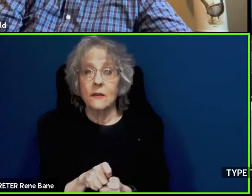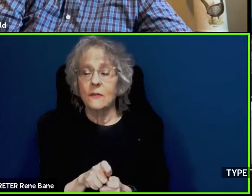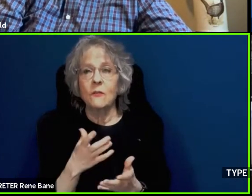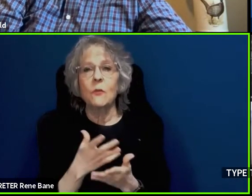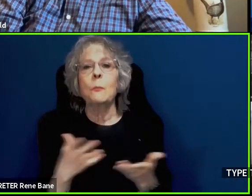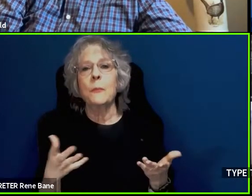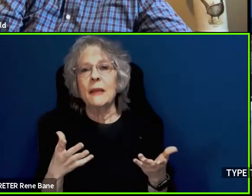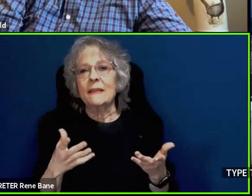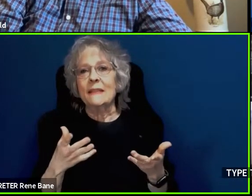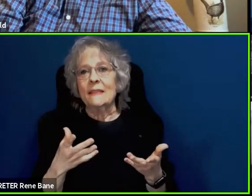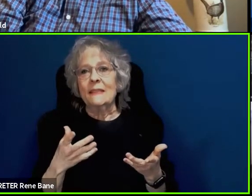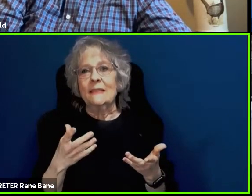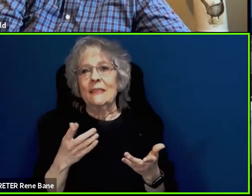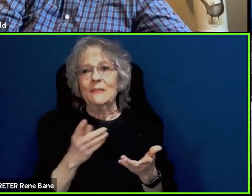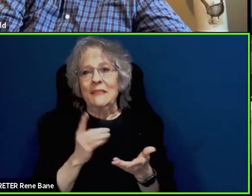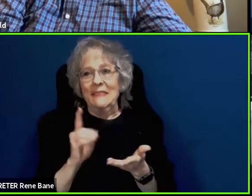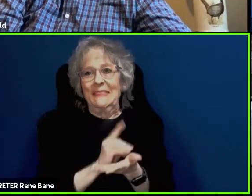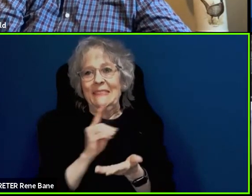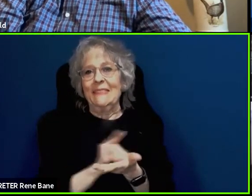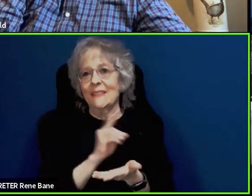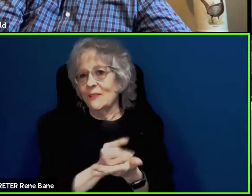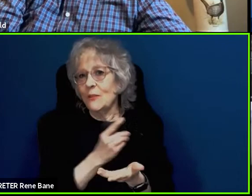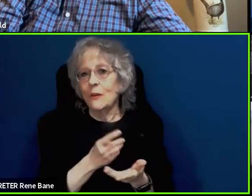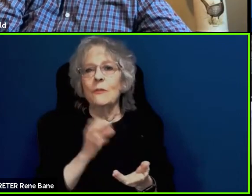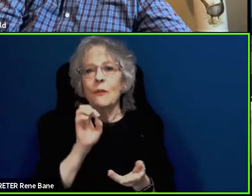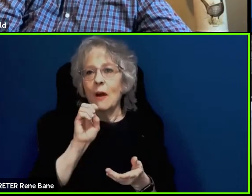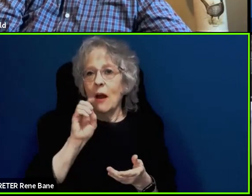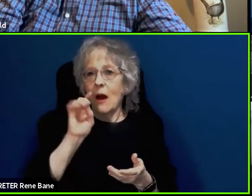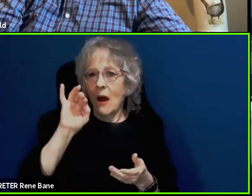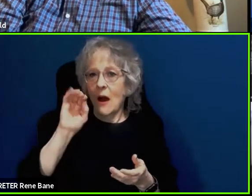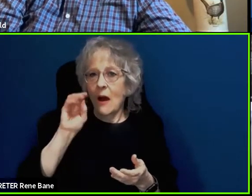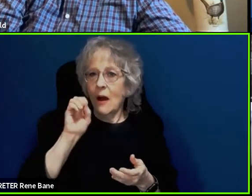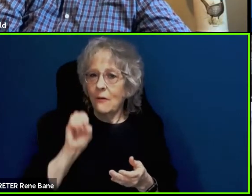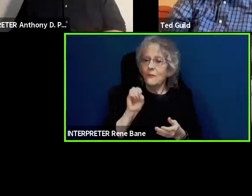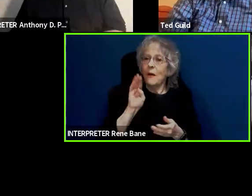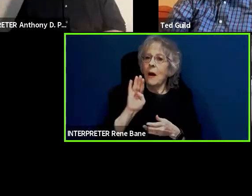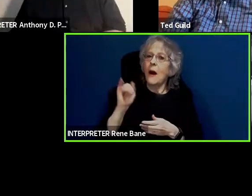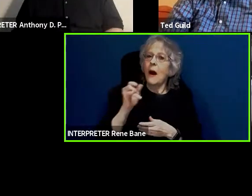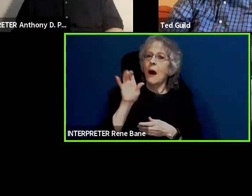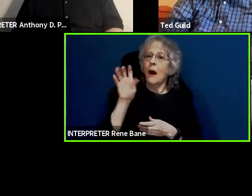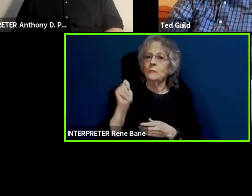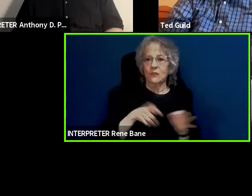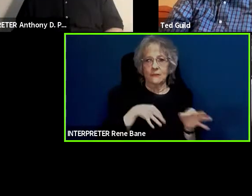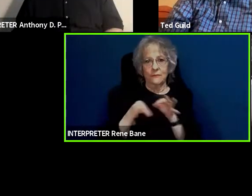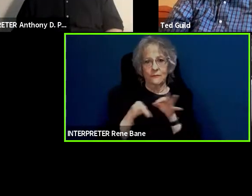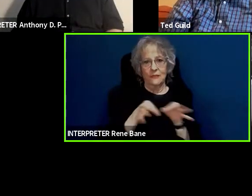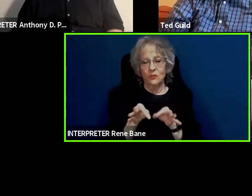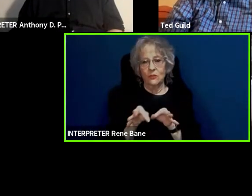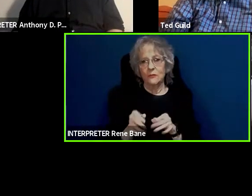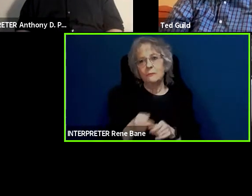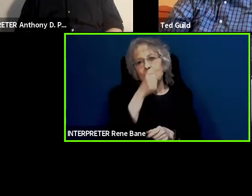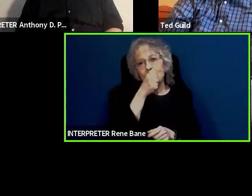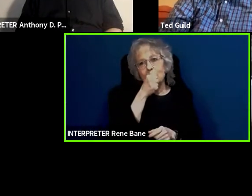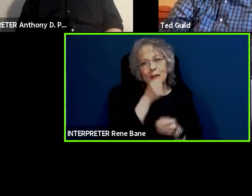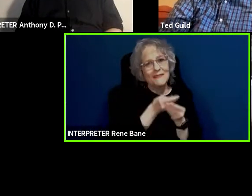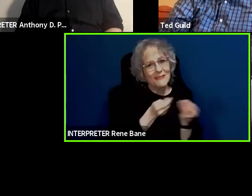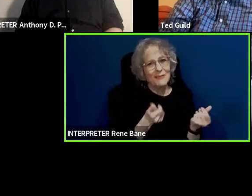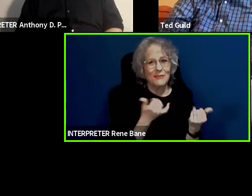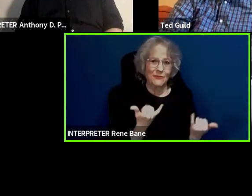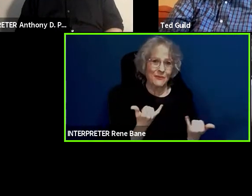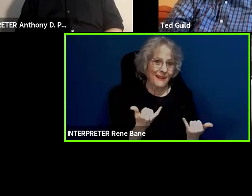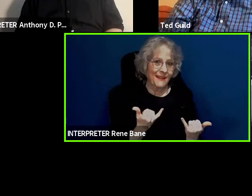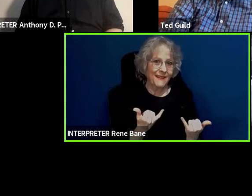So that's in place. It is proprietary solutions at present. I have not seen any movement towards